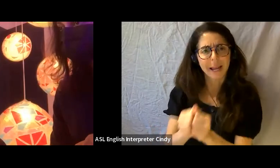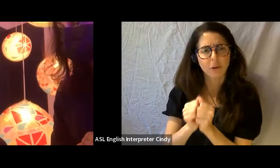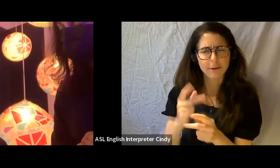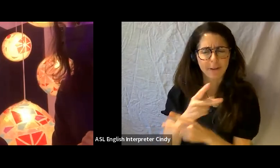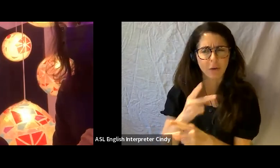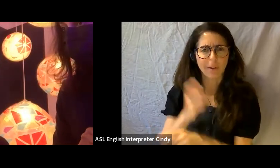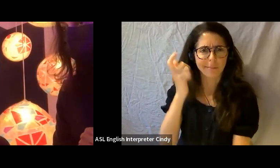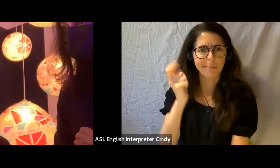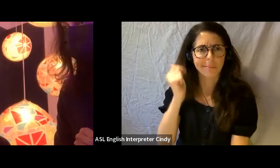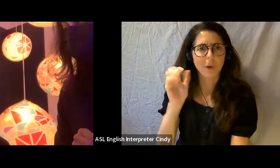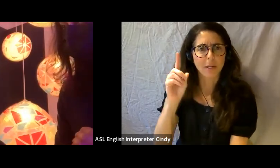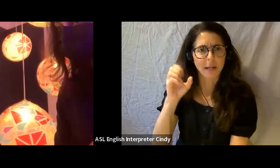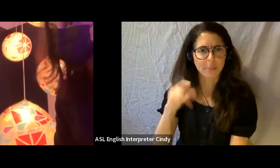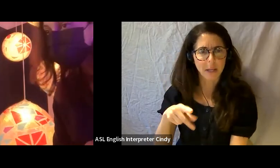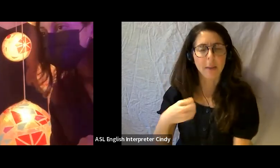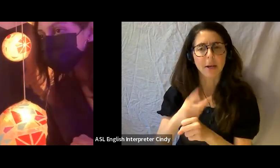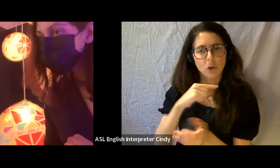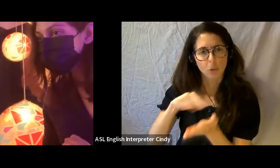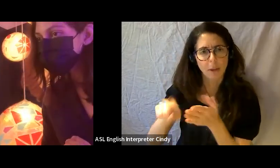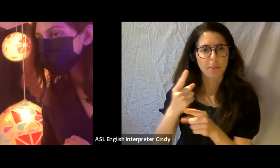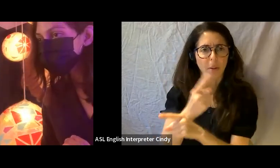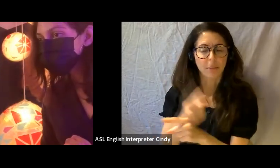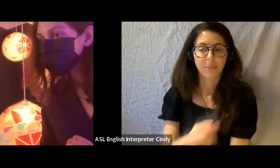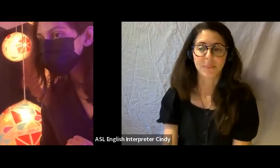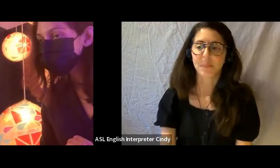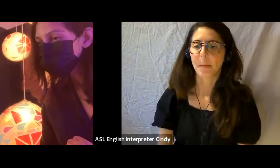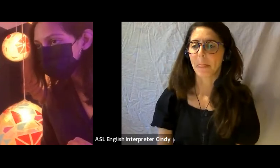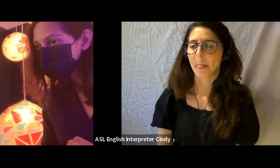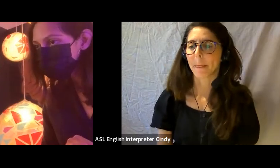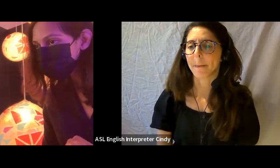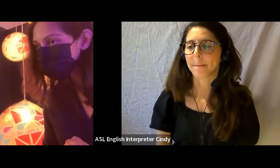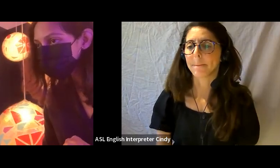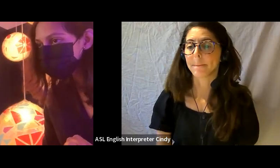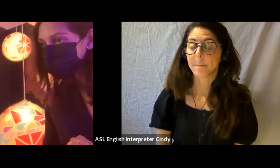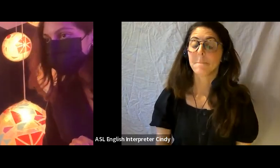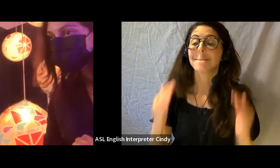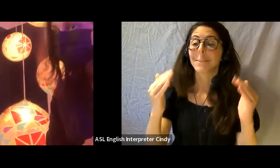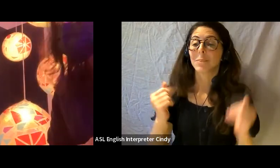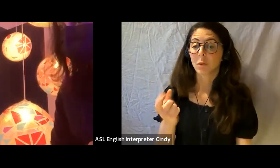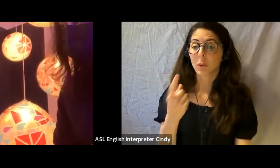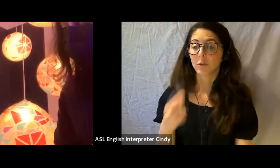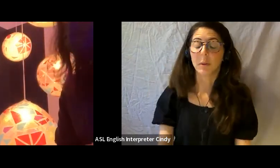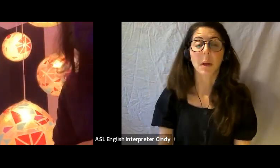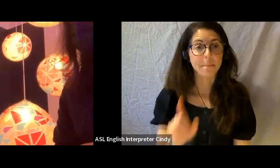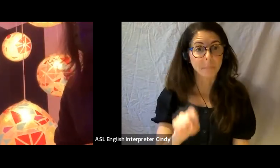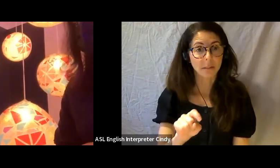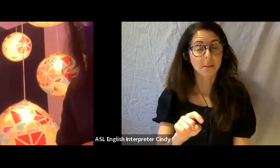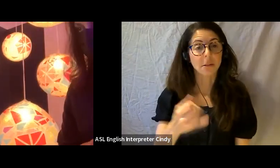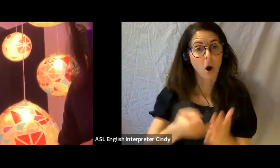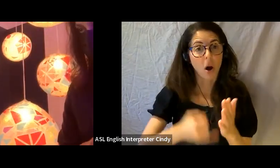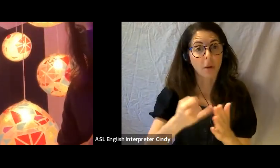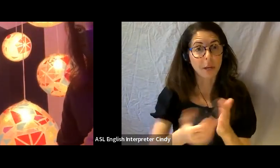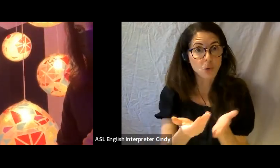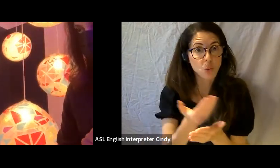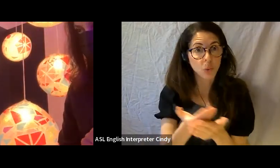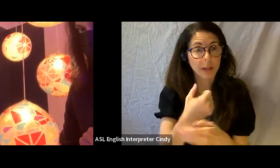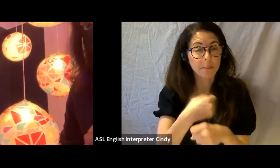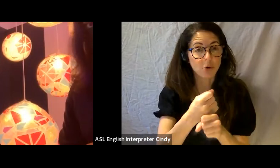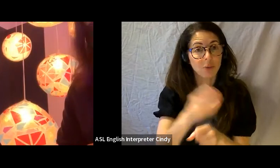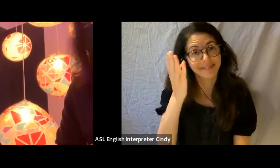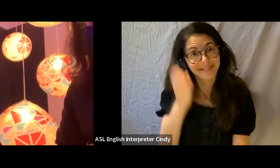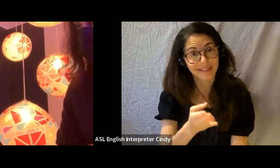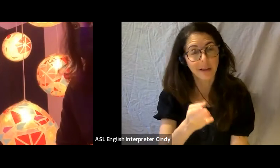The next question: Does the work need to be newly produced? Is there a date cut-off for when it was made?